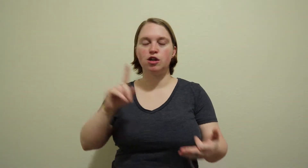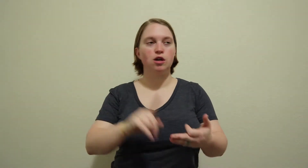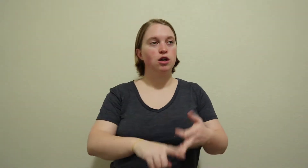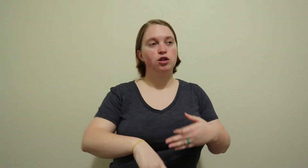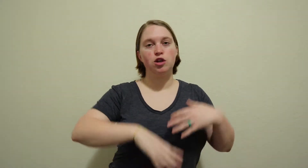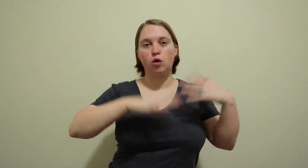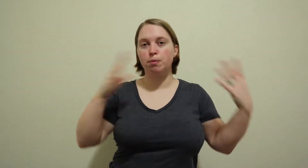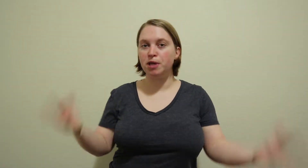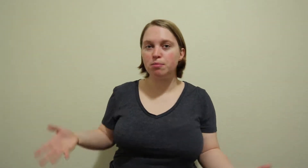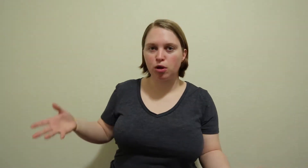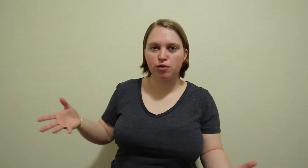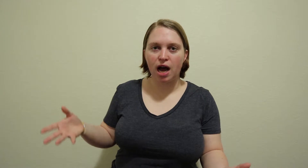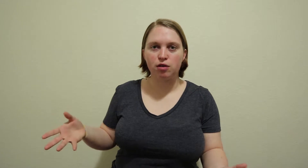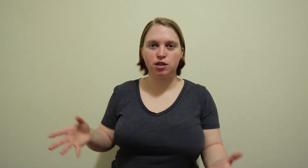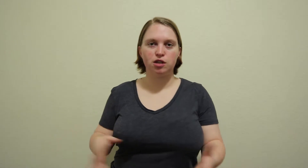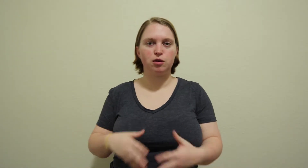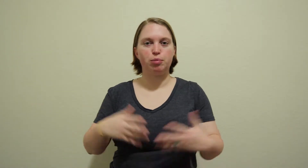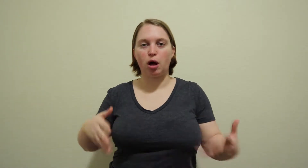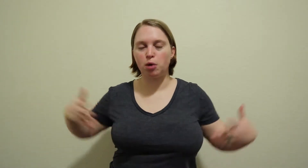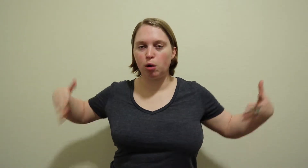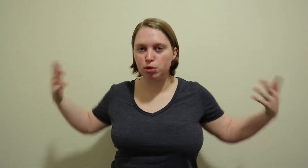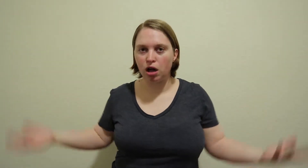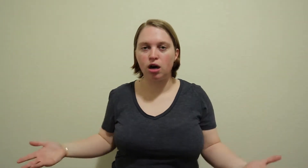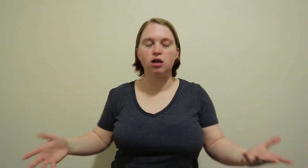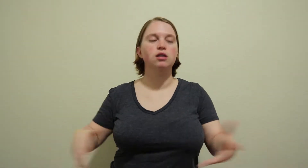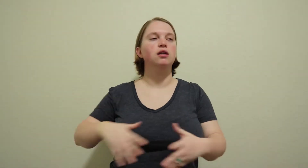do you know the people around you blah blah blah